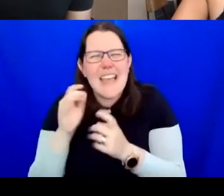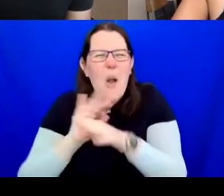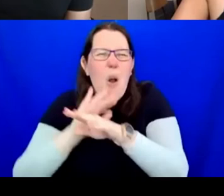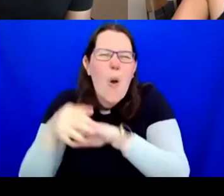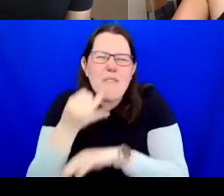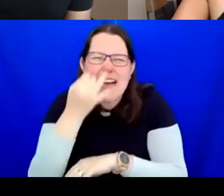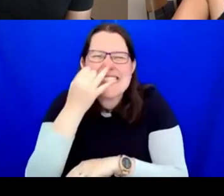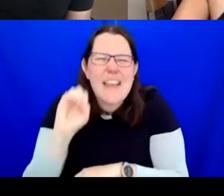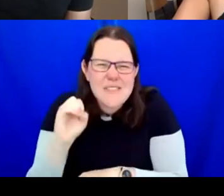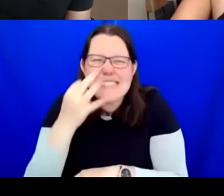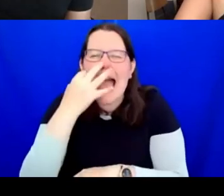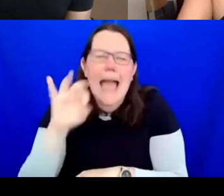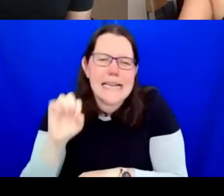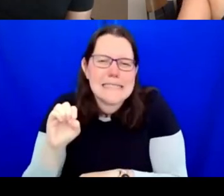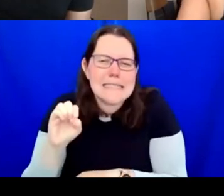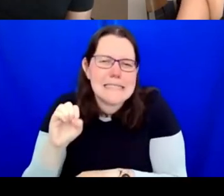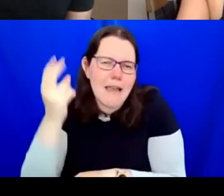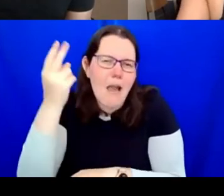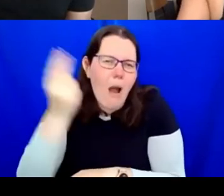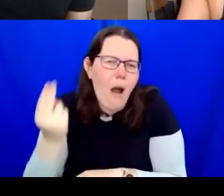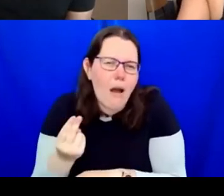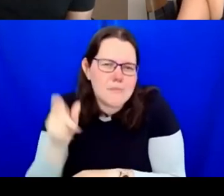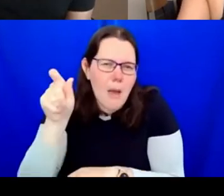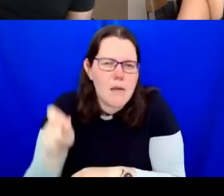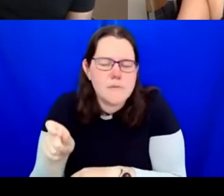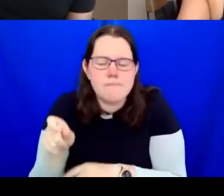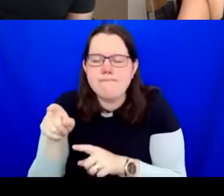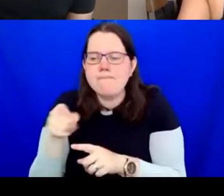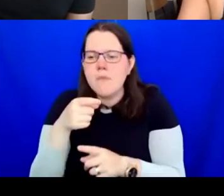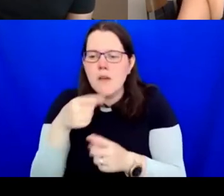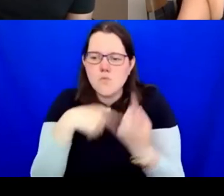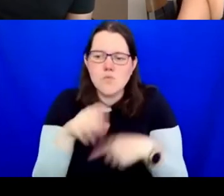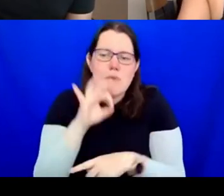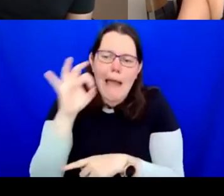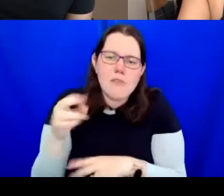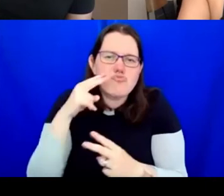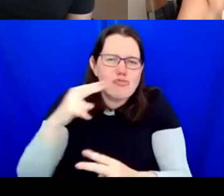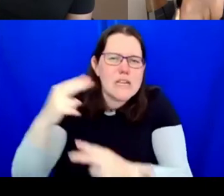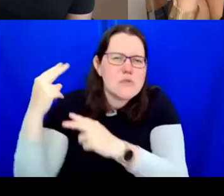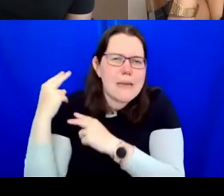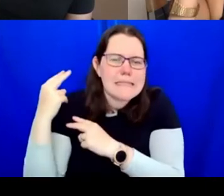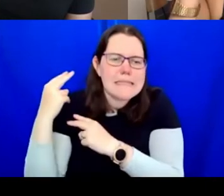their career, like all artists, they may not have had that same trajectory all of the way through.